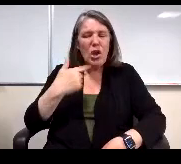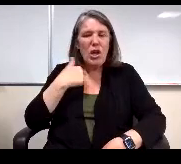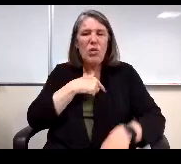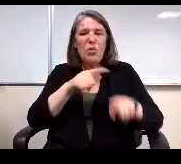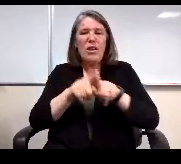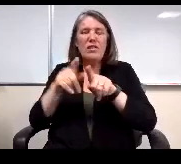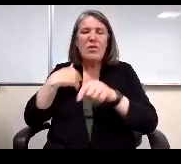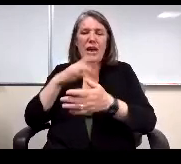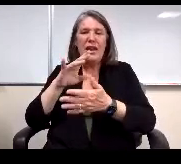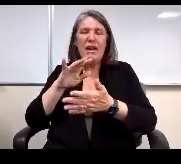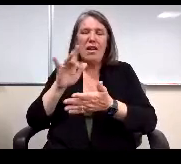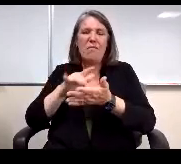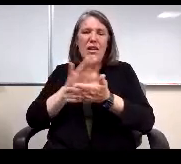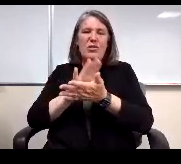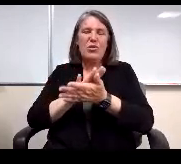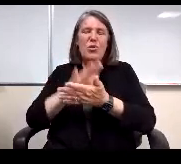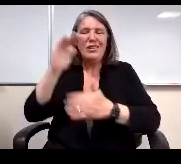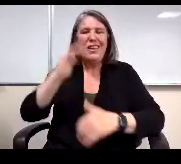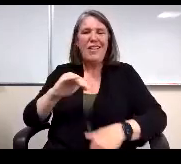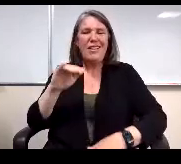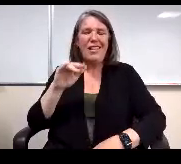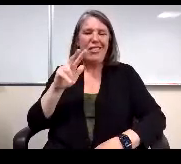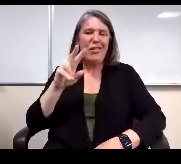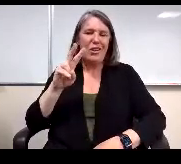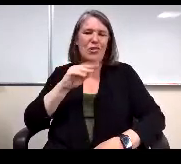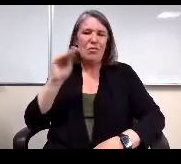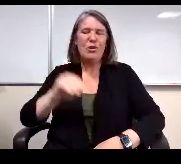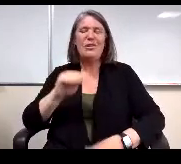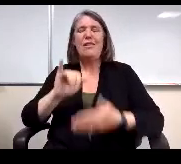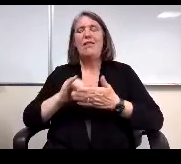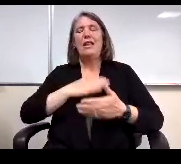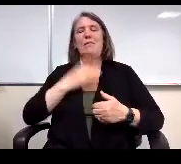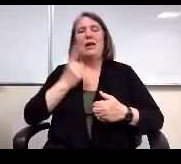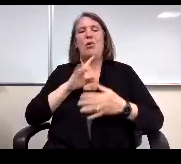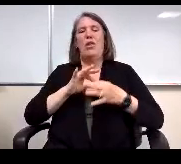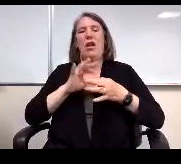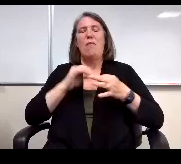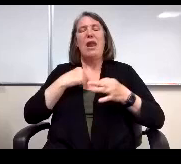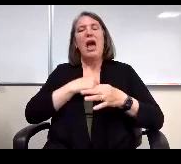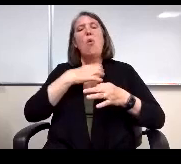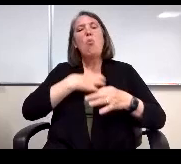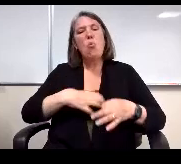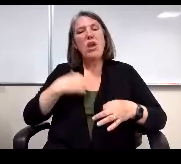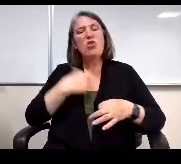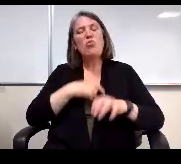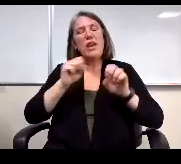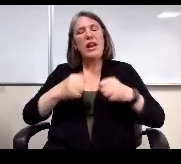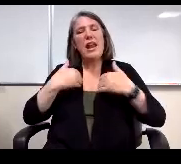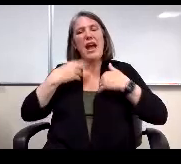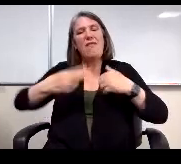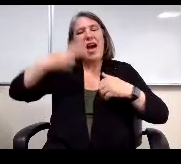to 32% so I just would. That was my only comment. I just wish we could have higher response rates for staff.